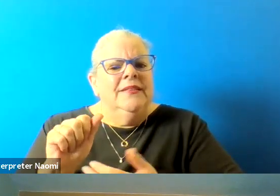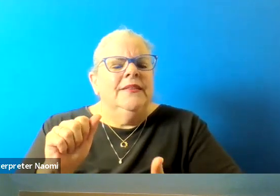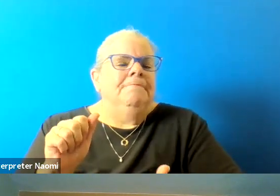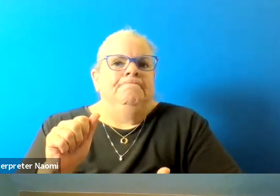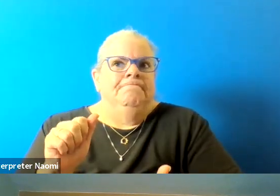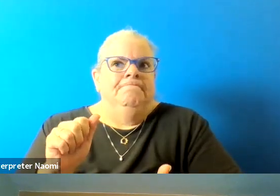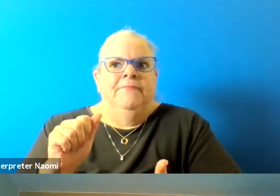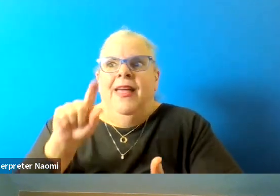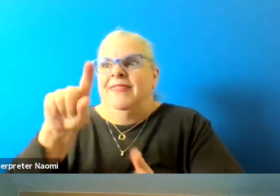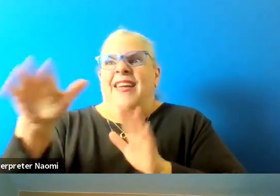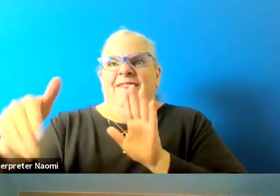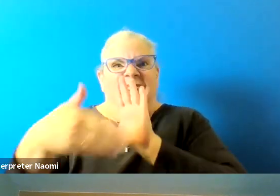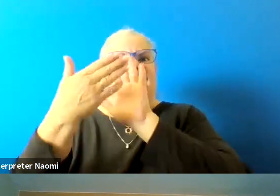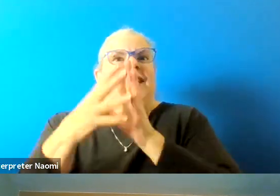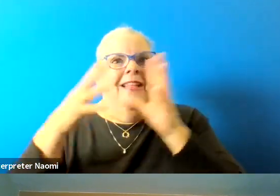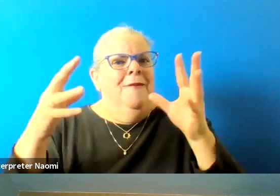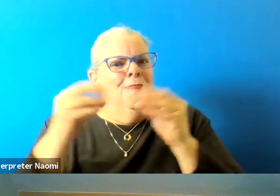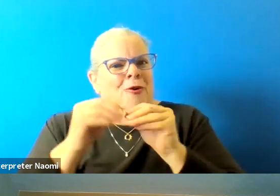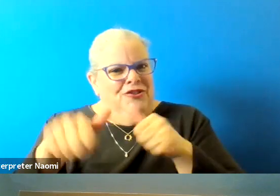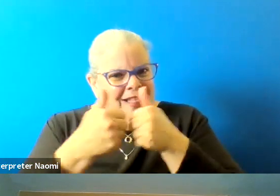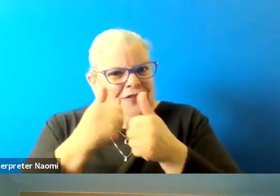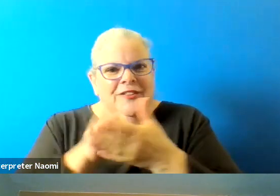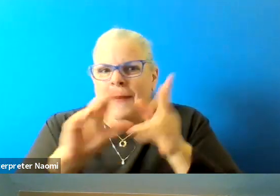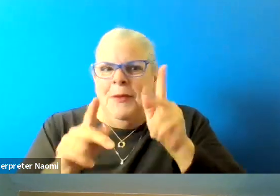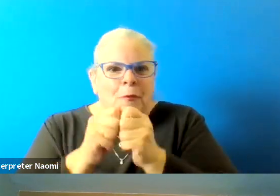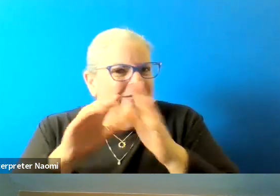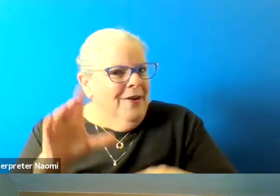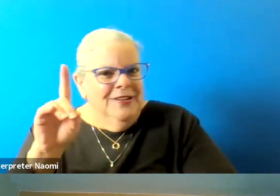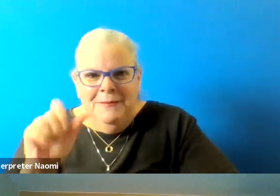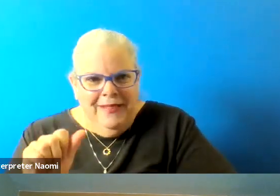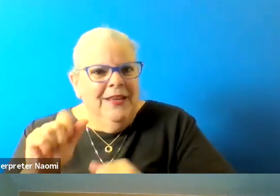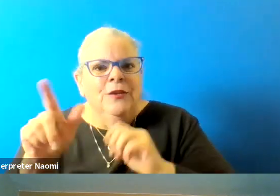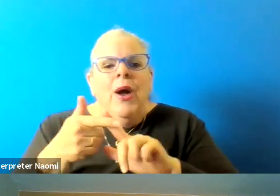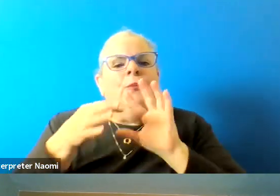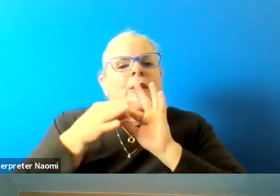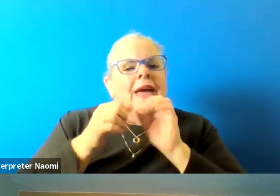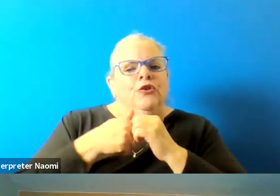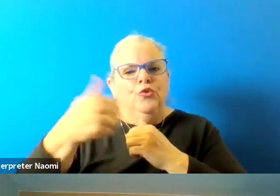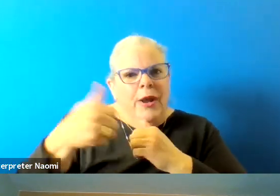they face much harder challenges than folks without disabilities. And so they rely on those services,